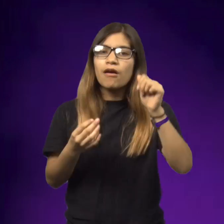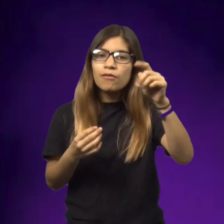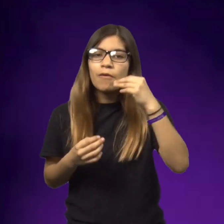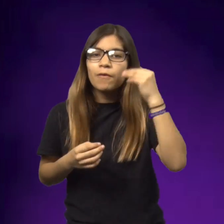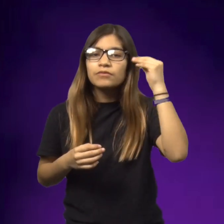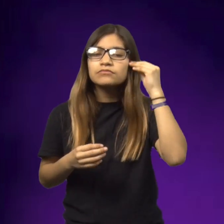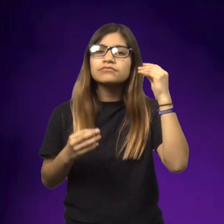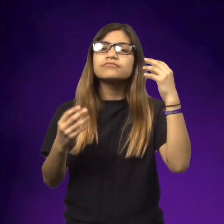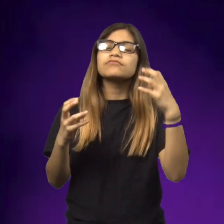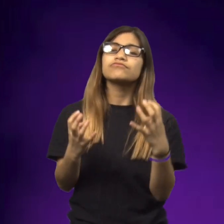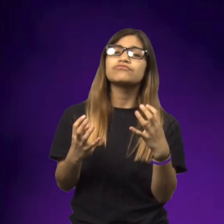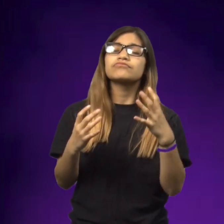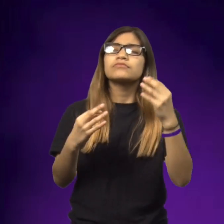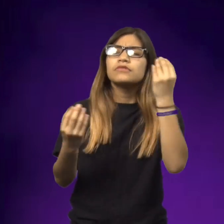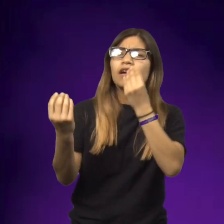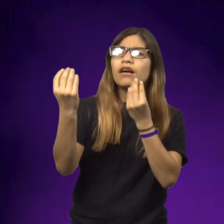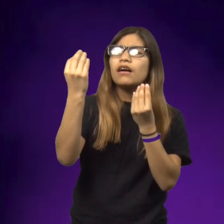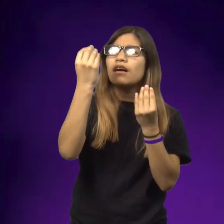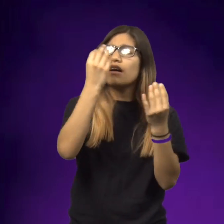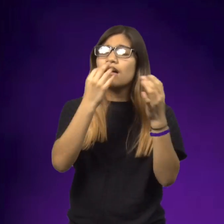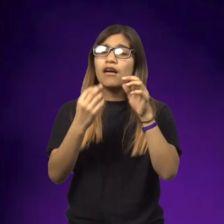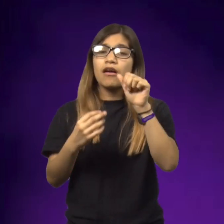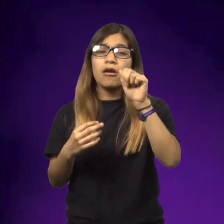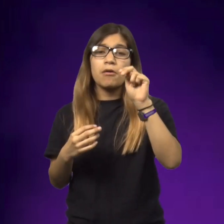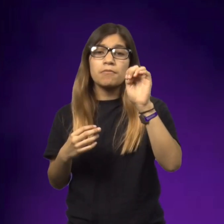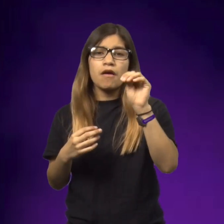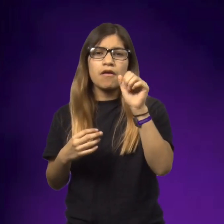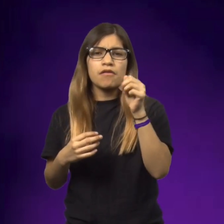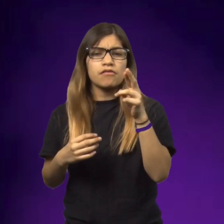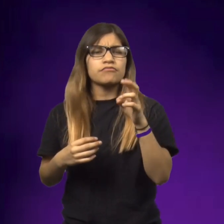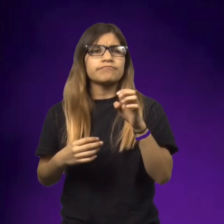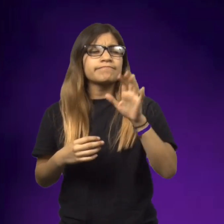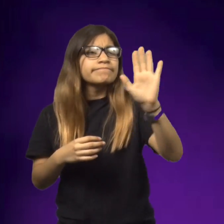Annemarie's family was at home sitting and thinking about the war.